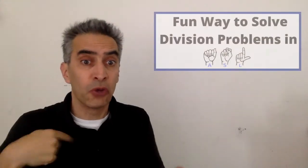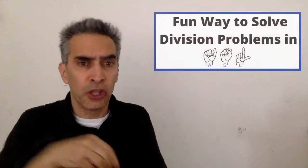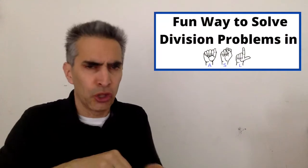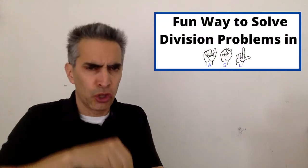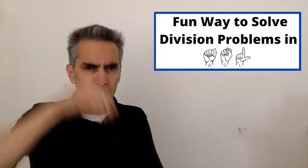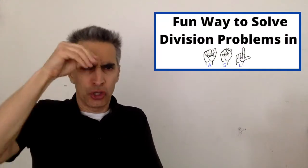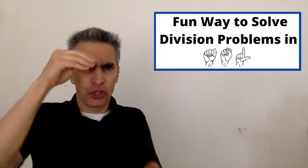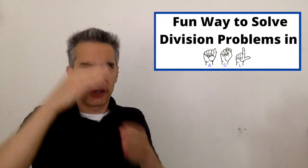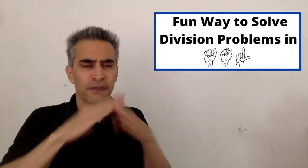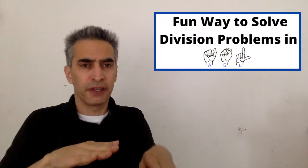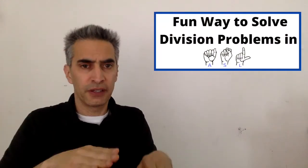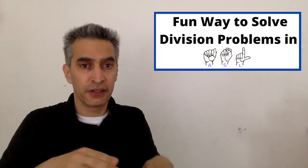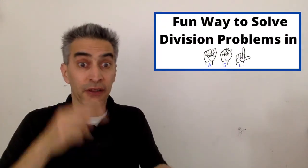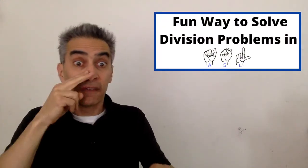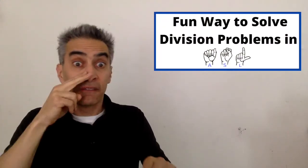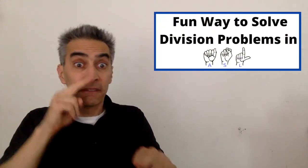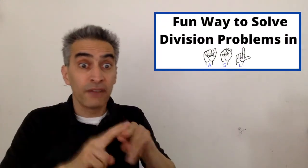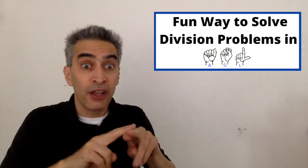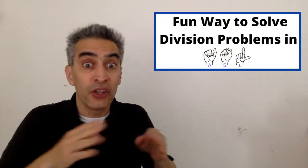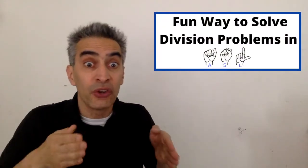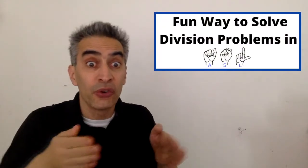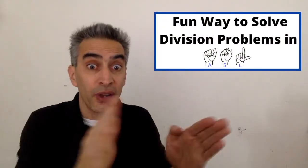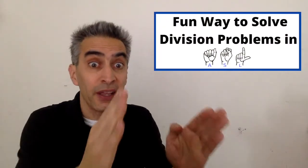Now we've got a fun way to learn division!